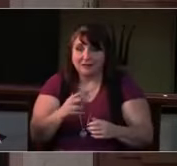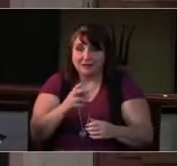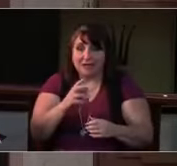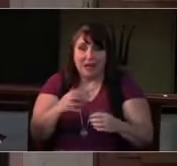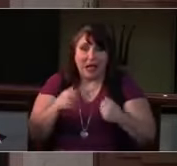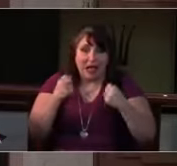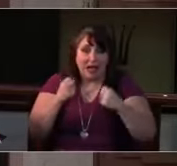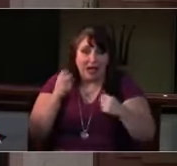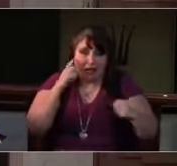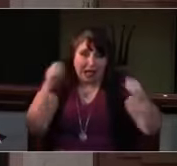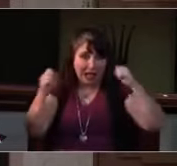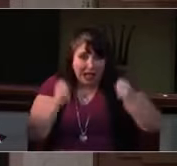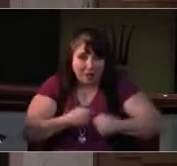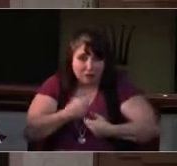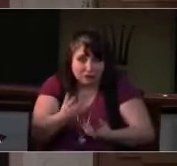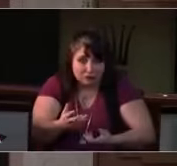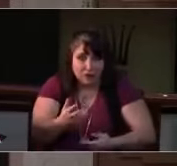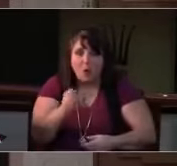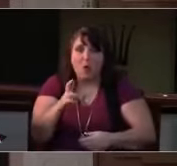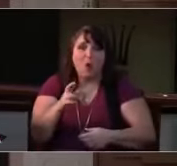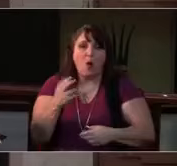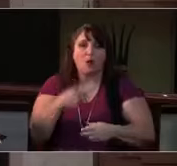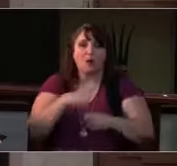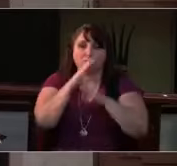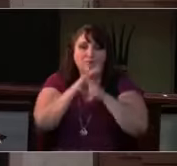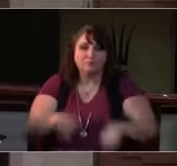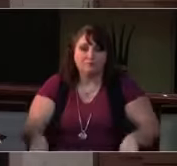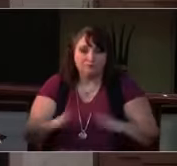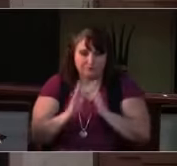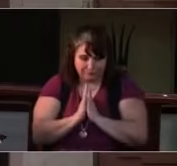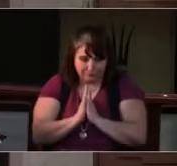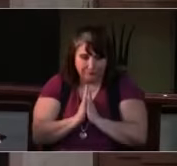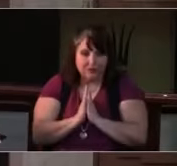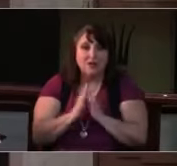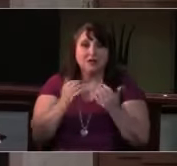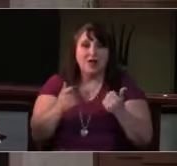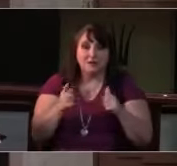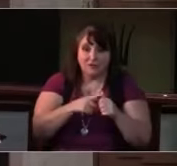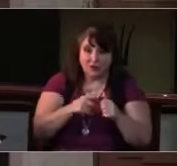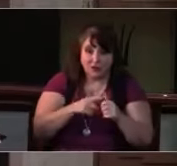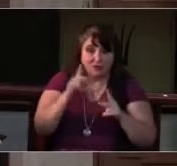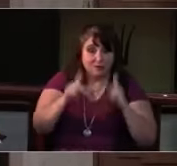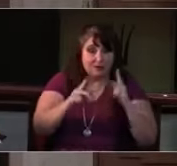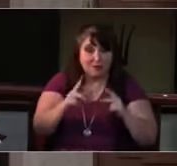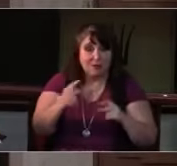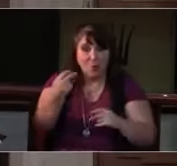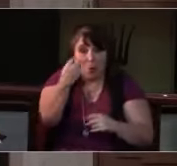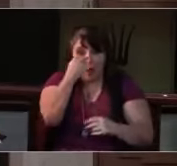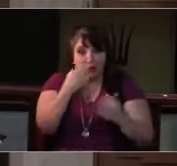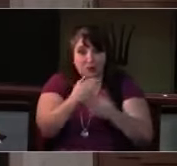Nurturing God, we pray for those who tend and teach young children, for the safe pregnancies of expectant parents,